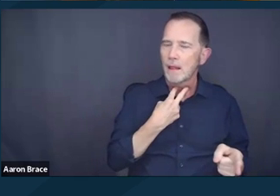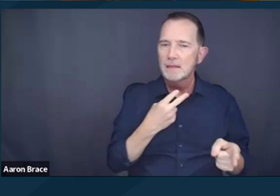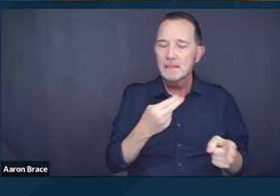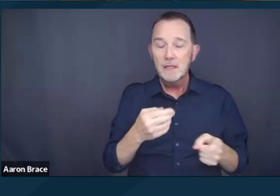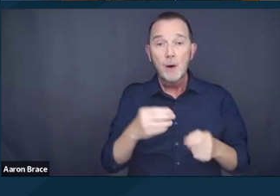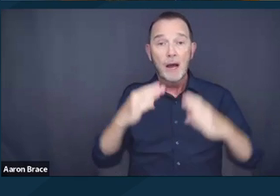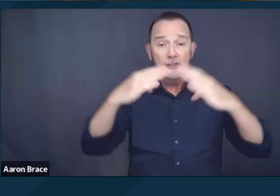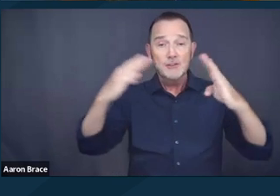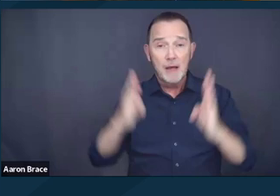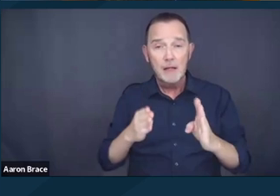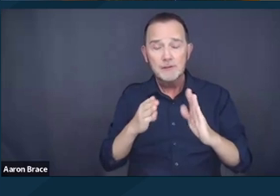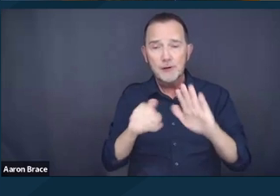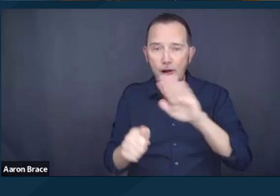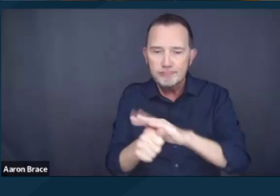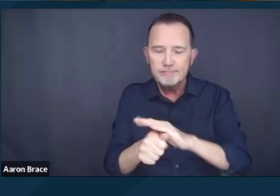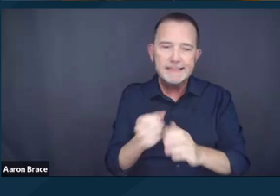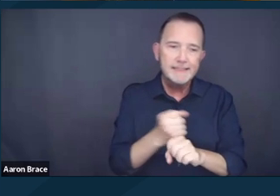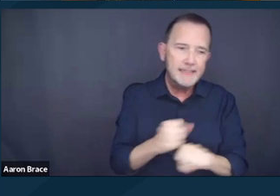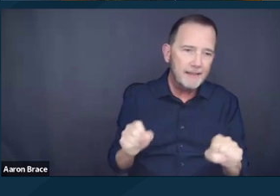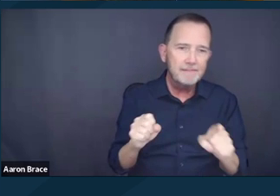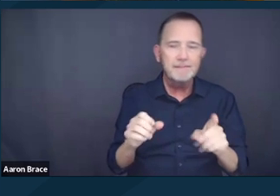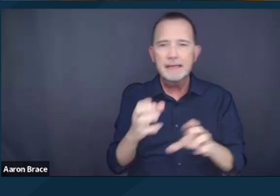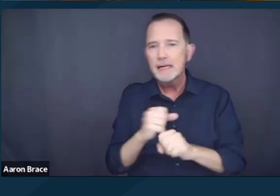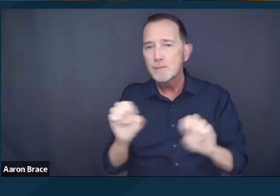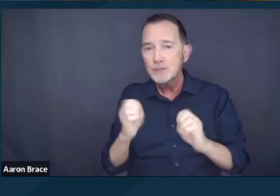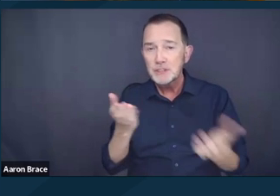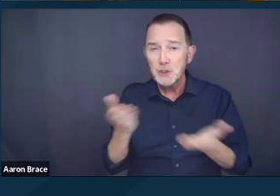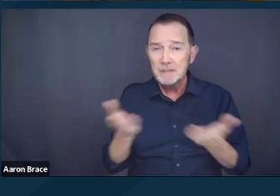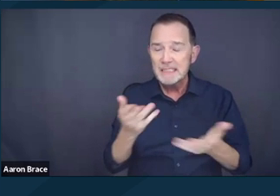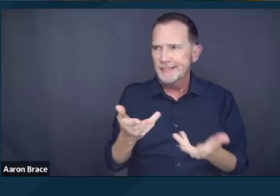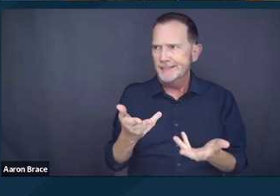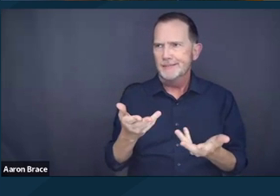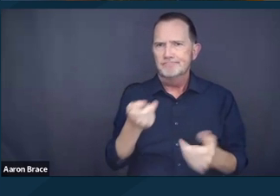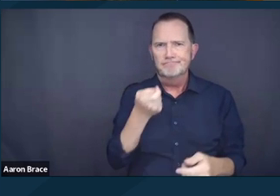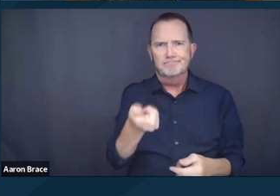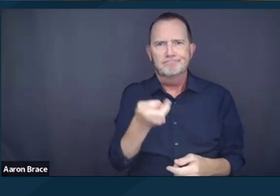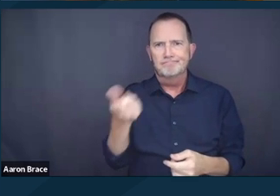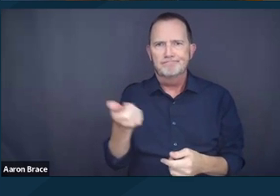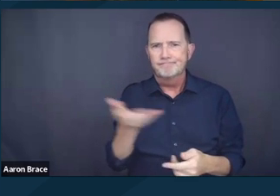for those in need of emergency services. I also wanna note two particular individuals